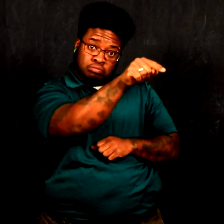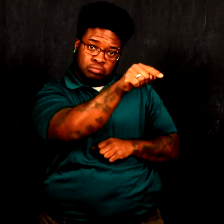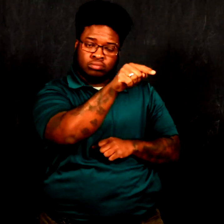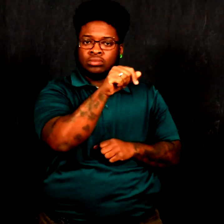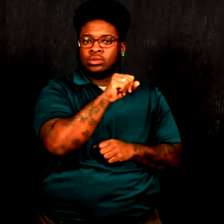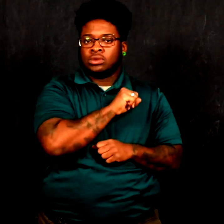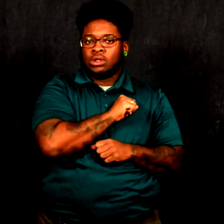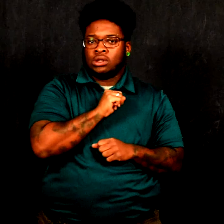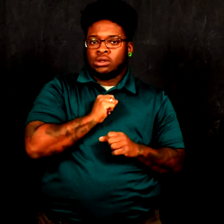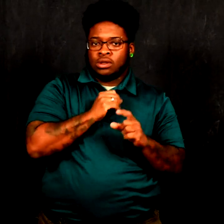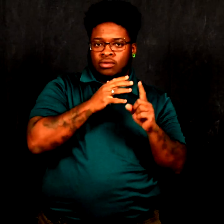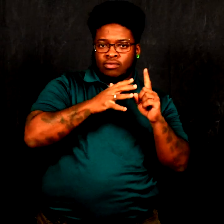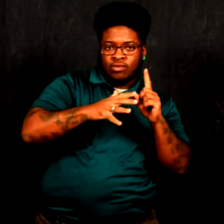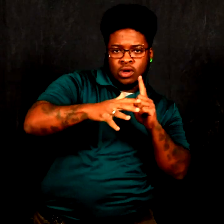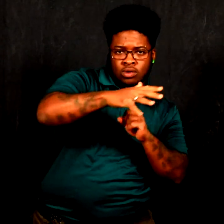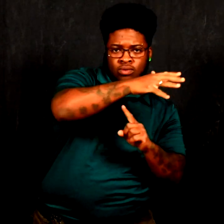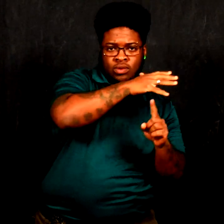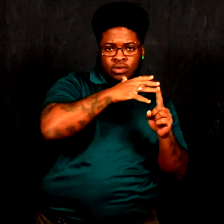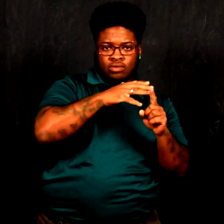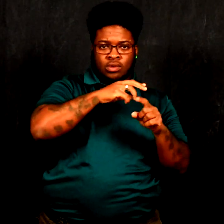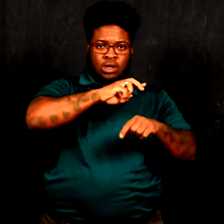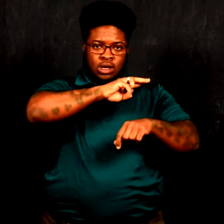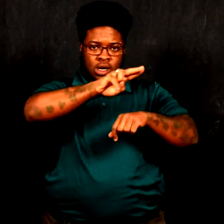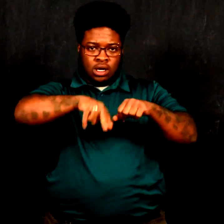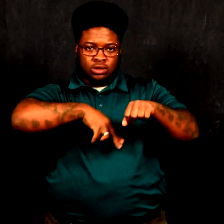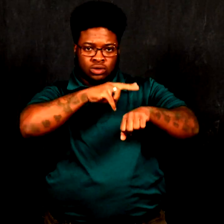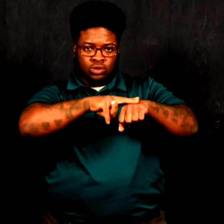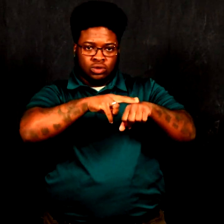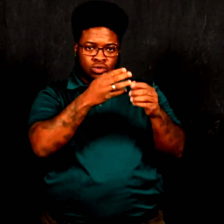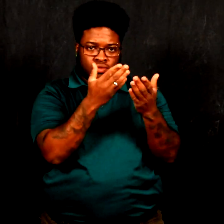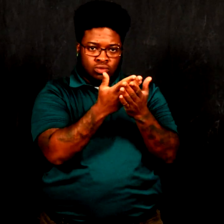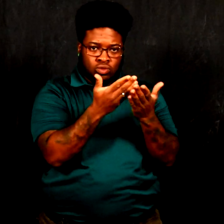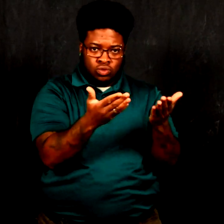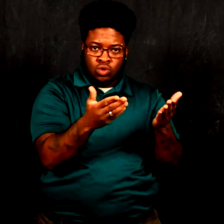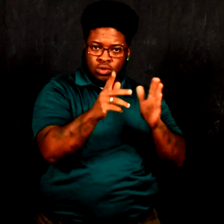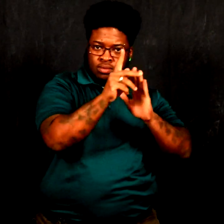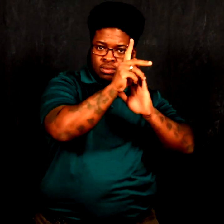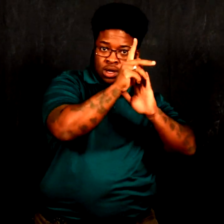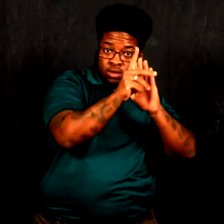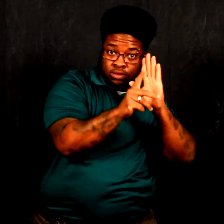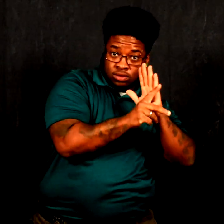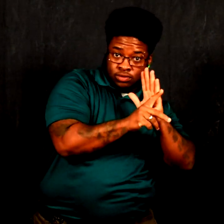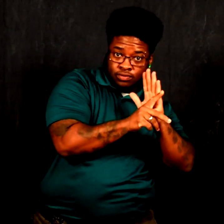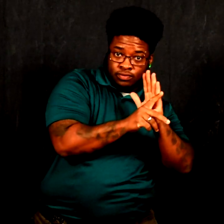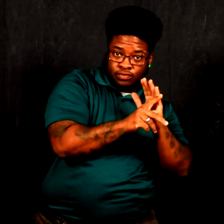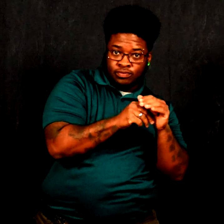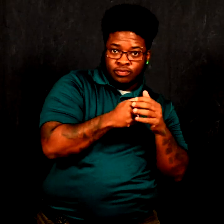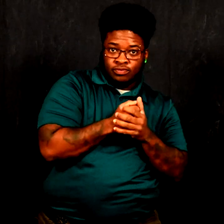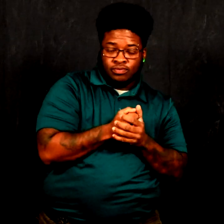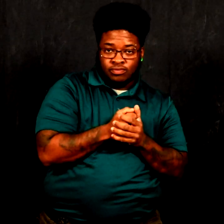Senate Environment and Natural Resources Policy and